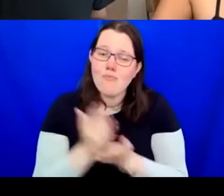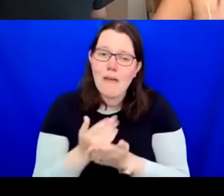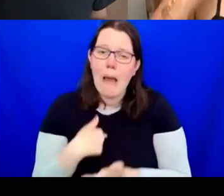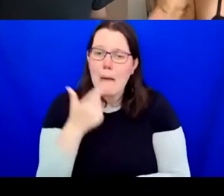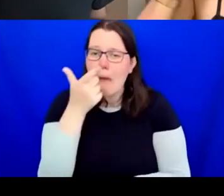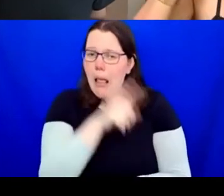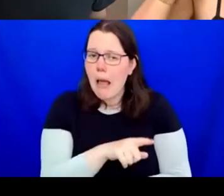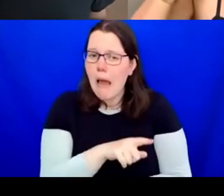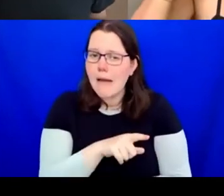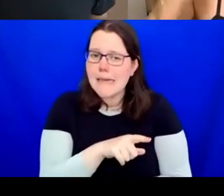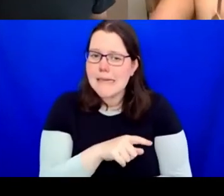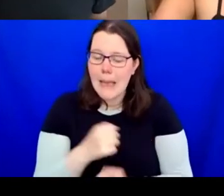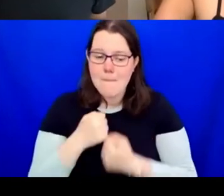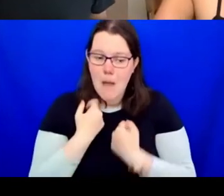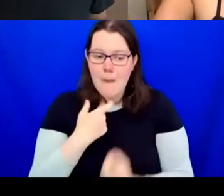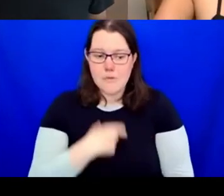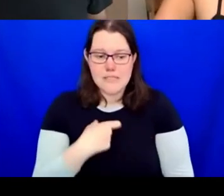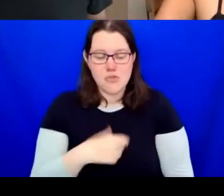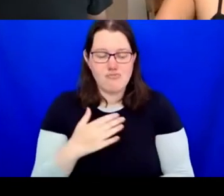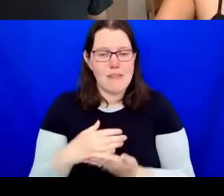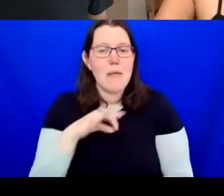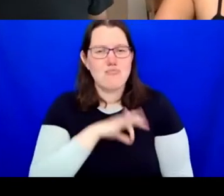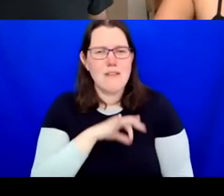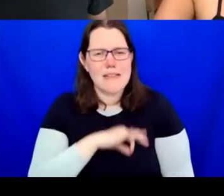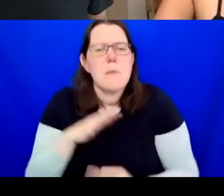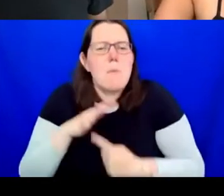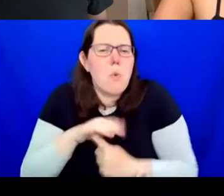type of institution. I think it's important for me to be honest and declare that as well.